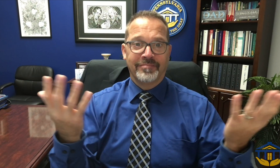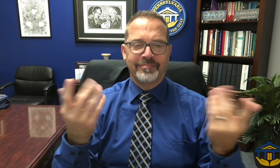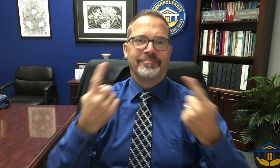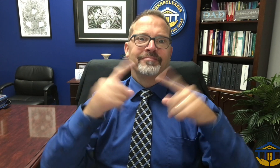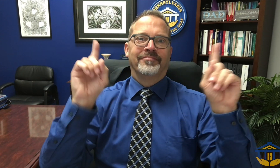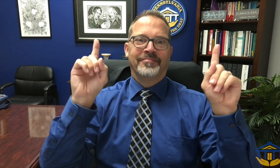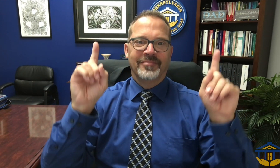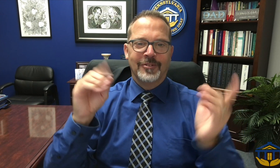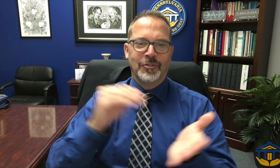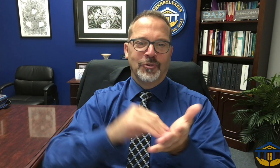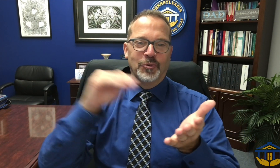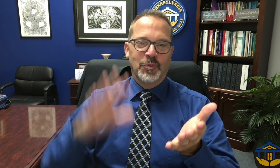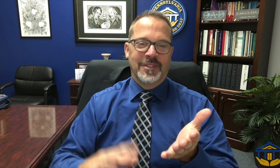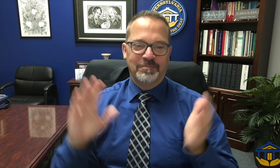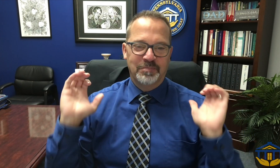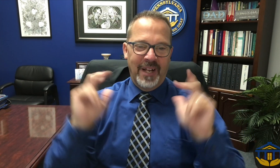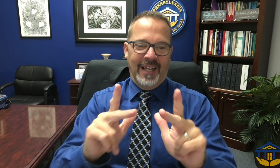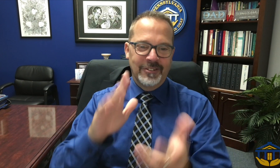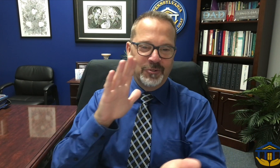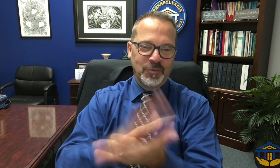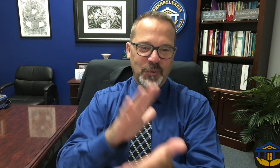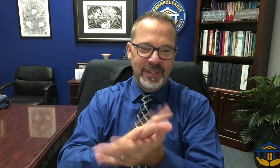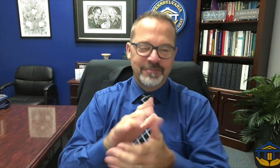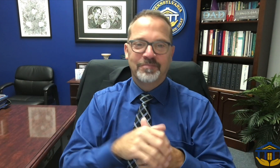This week we finally have our students back on campus as well.